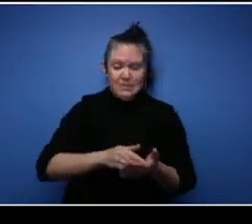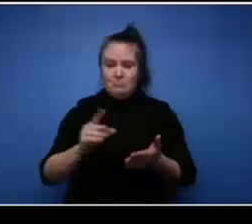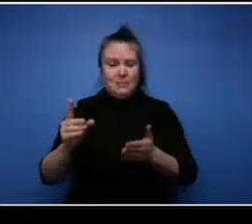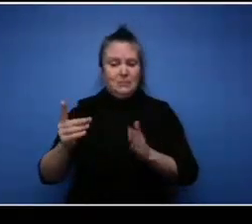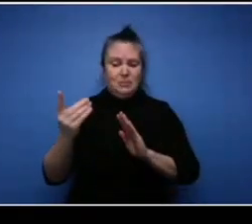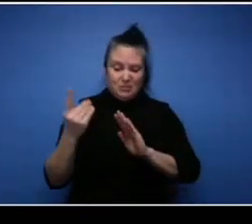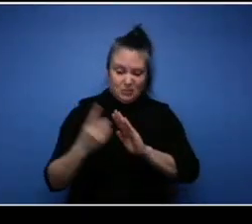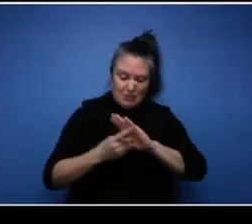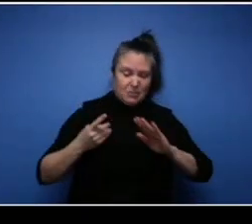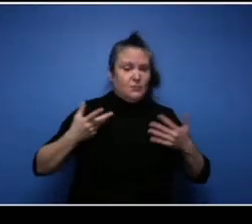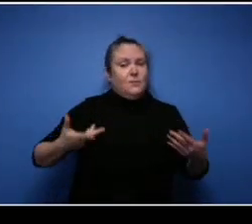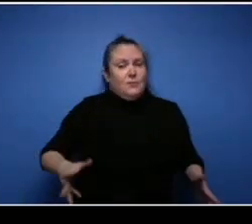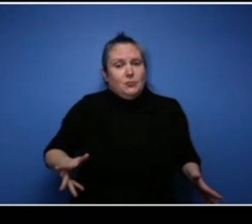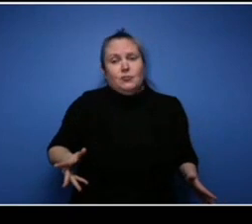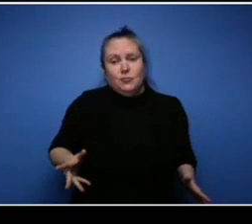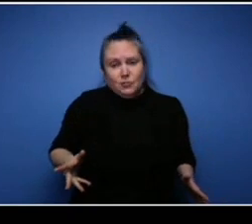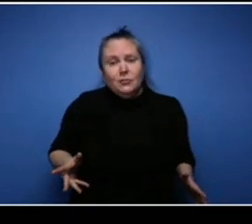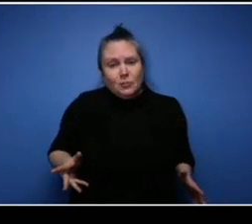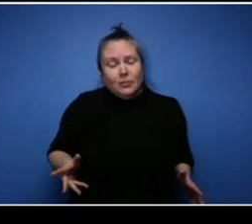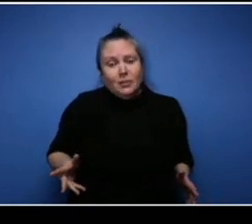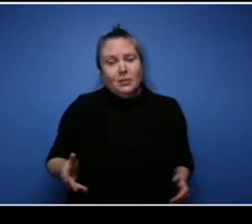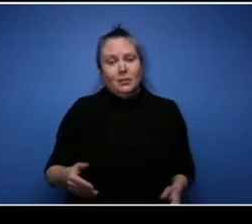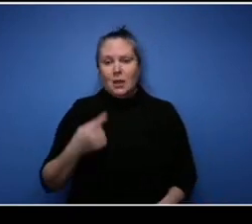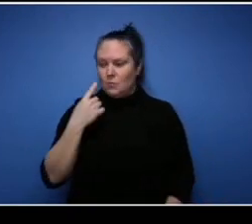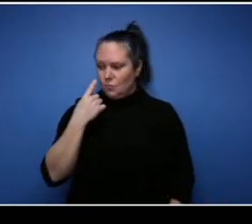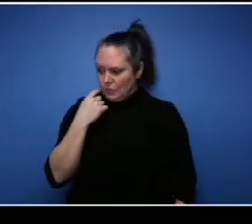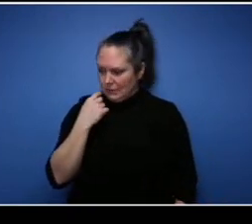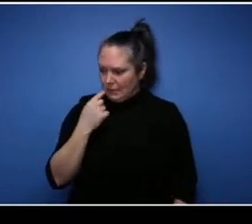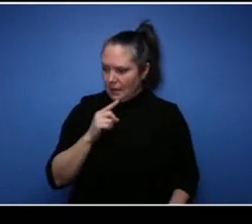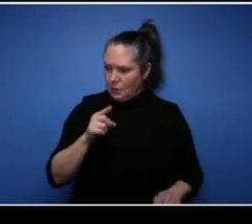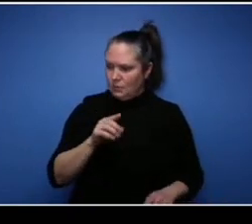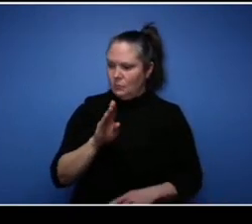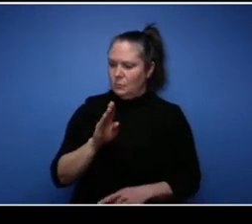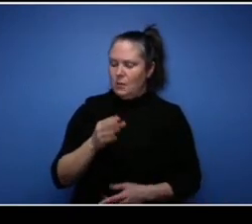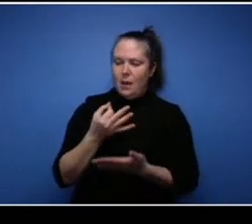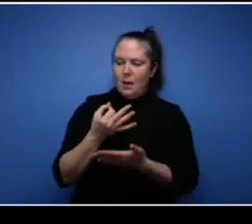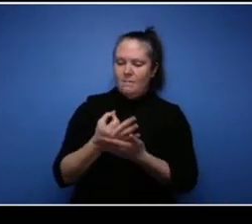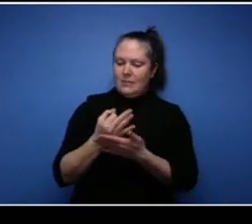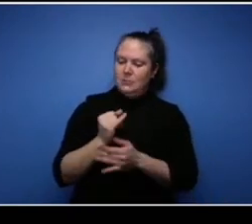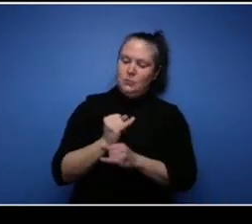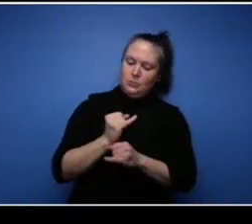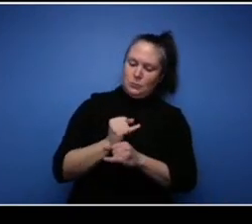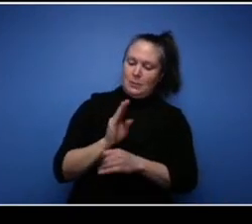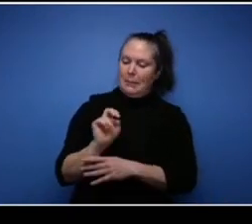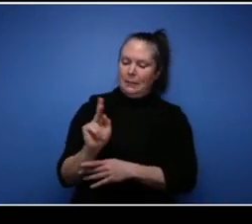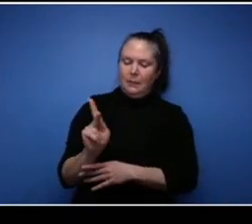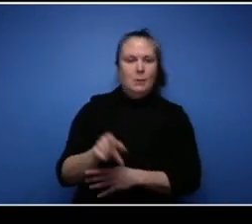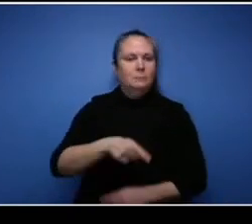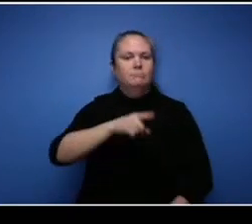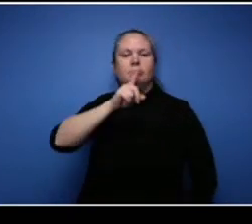that just happened recently at a financial institution, I won't say that financial institution,